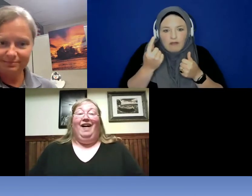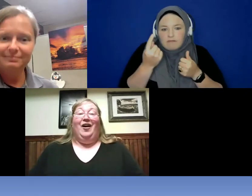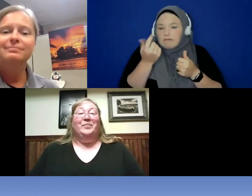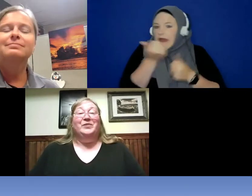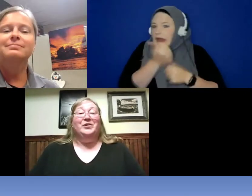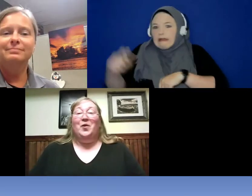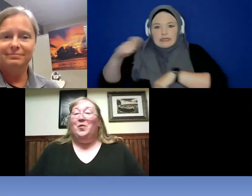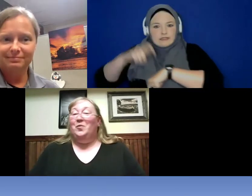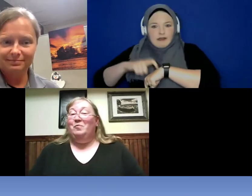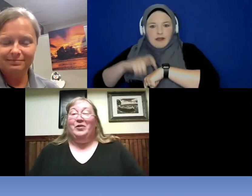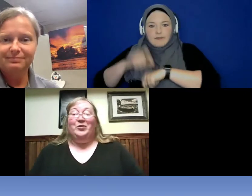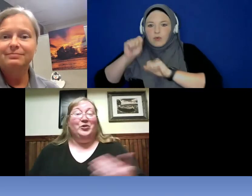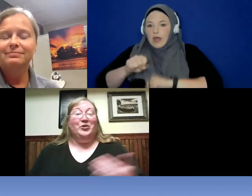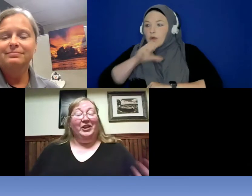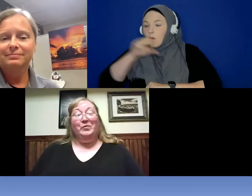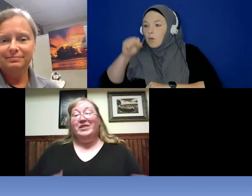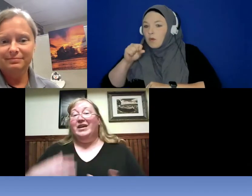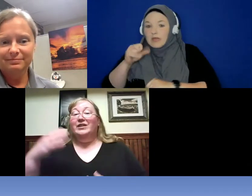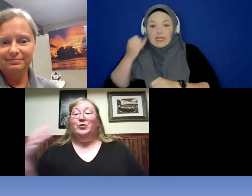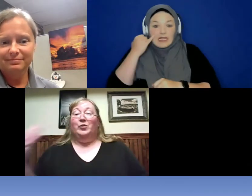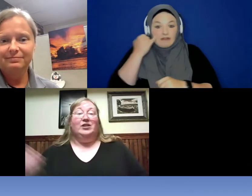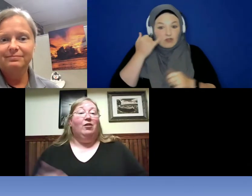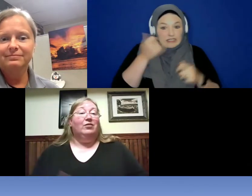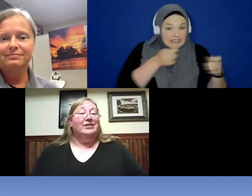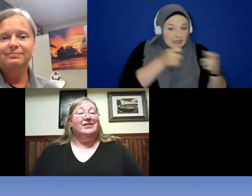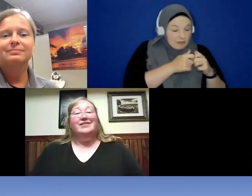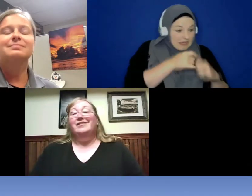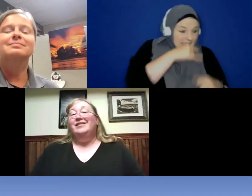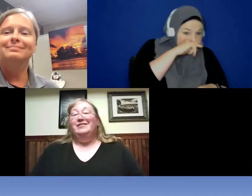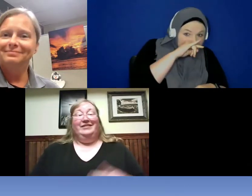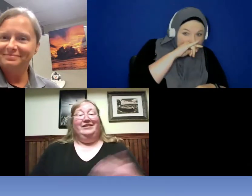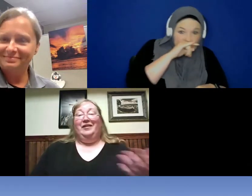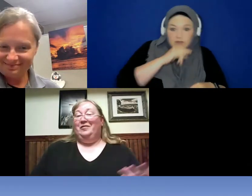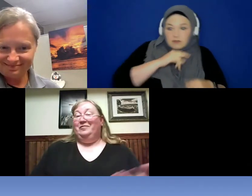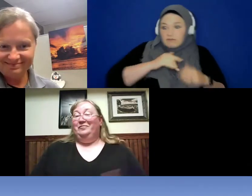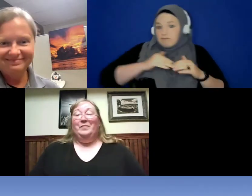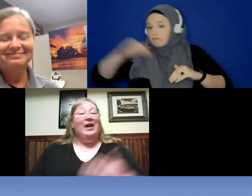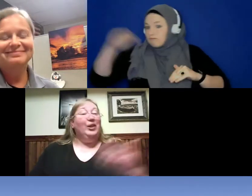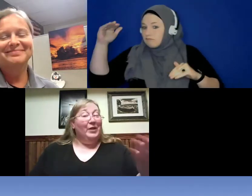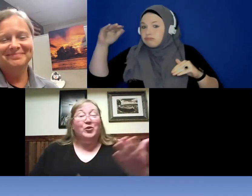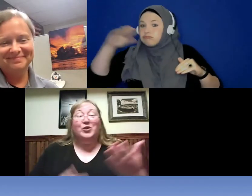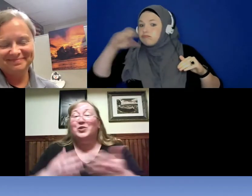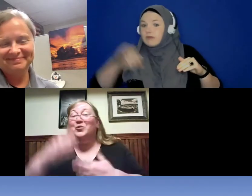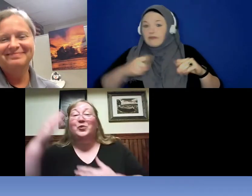So, whether you are dealing with kids or adults, you know, from elementary school to